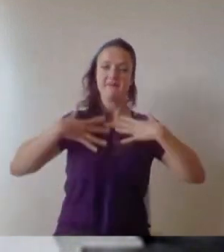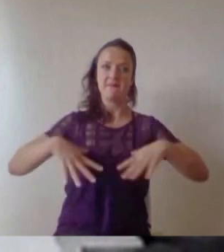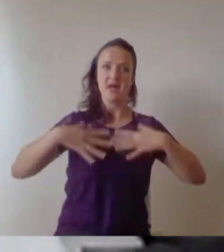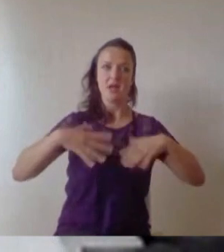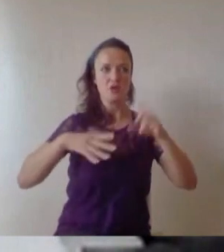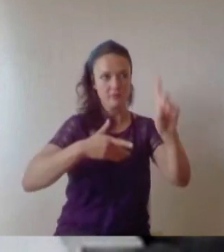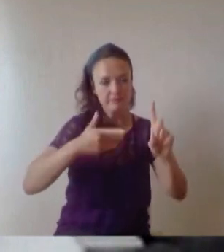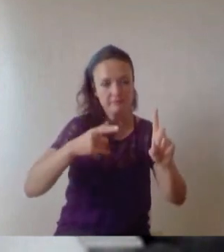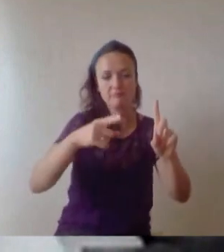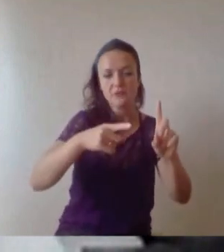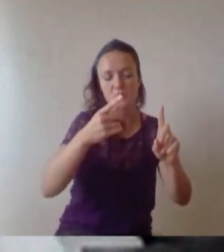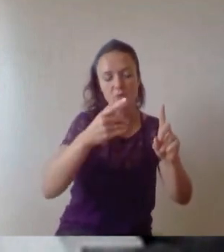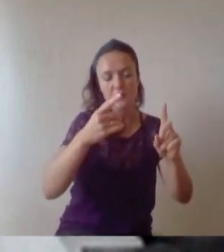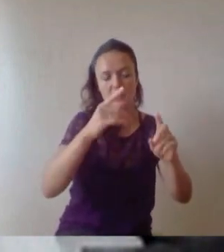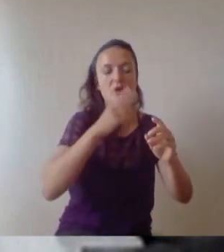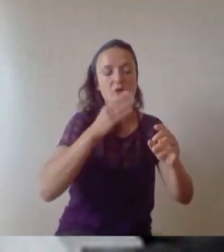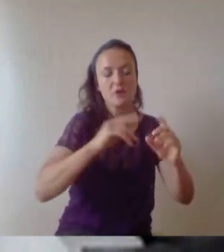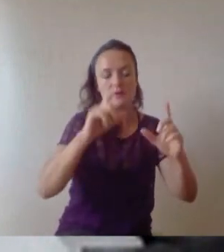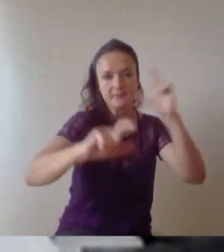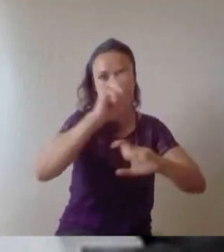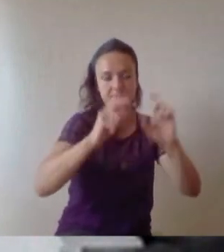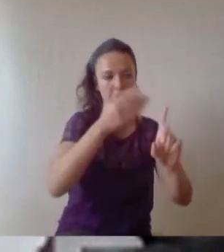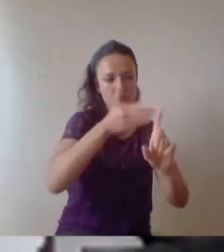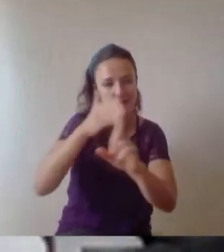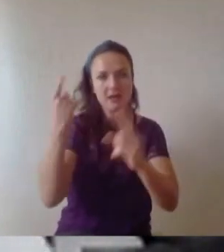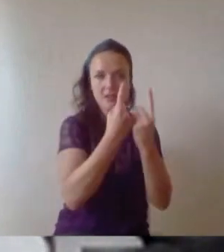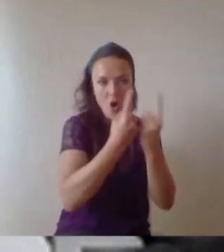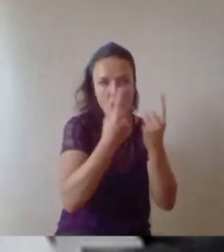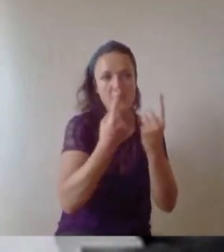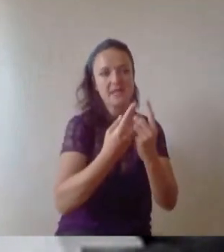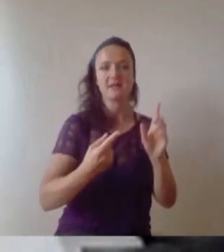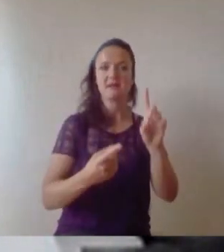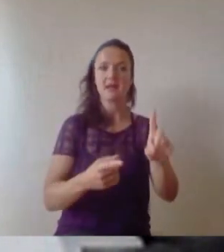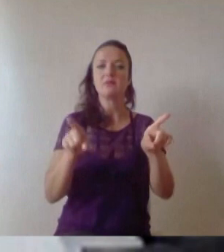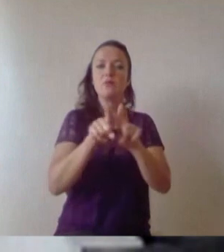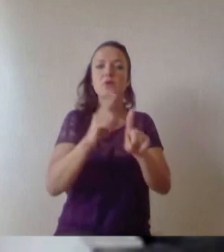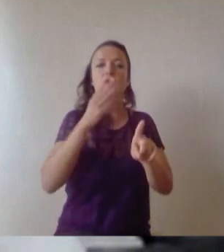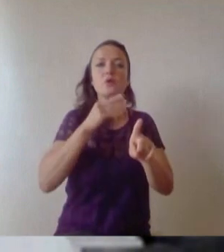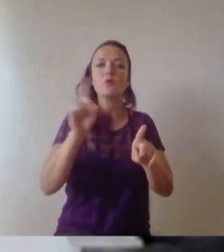And we're continuing to push the boundaries today. That's what kind of gets me excited and gets me out of bed in the morning. My job